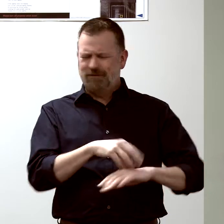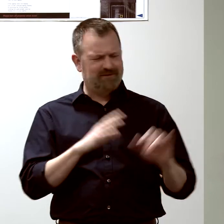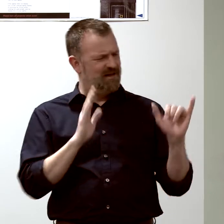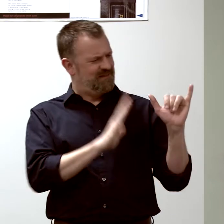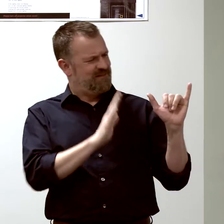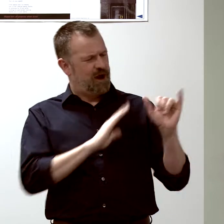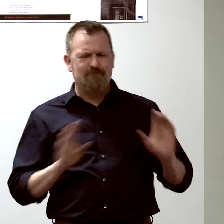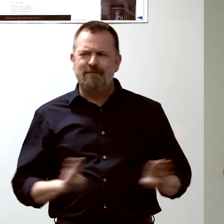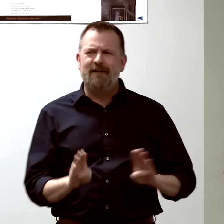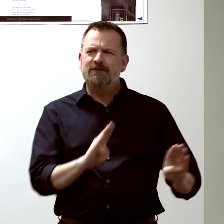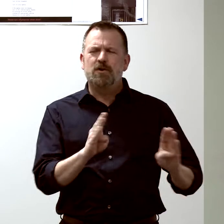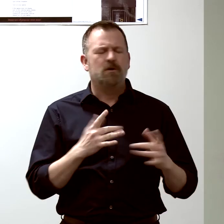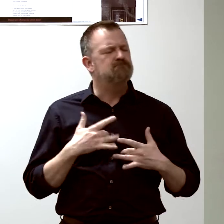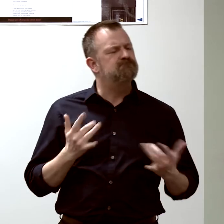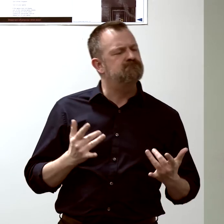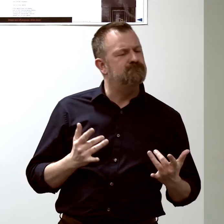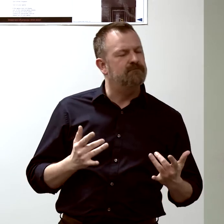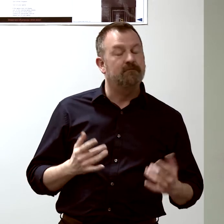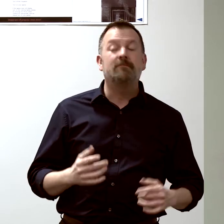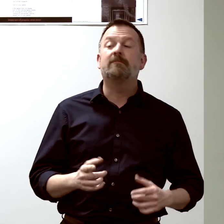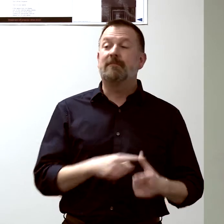and then we do the same studies in mice.